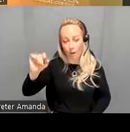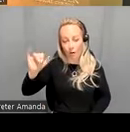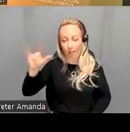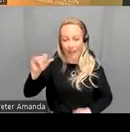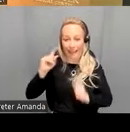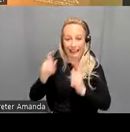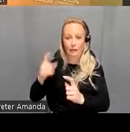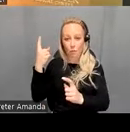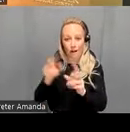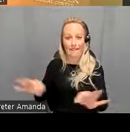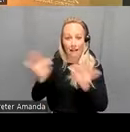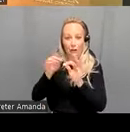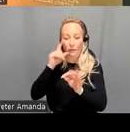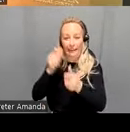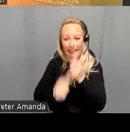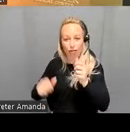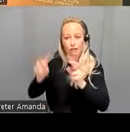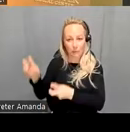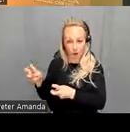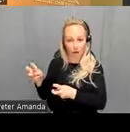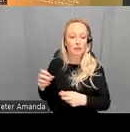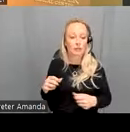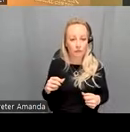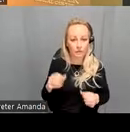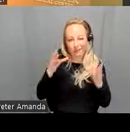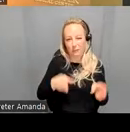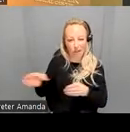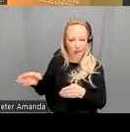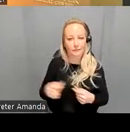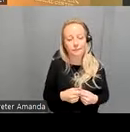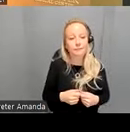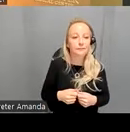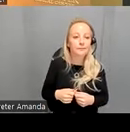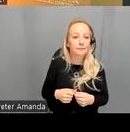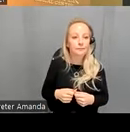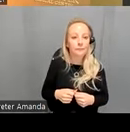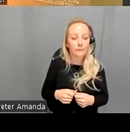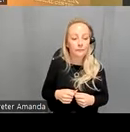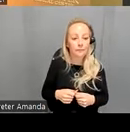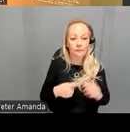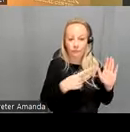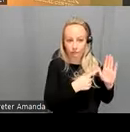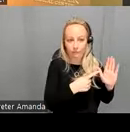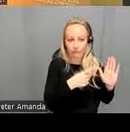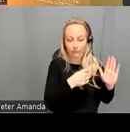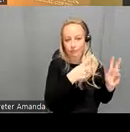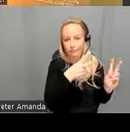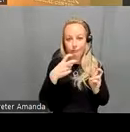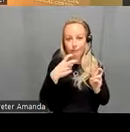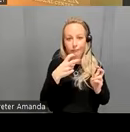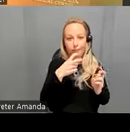subject so here are the effects uh with this is a transposed violin plot with overlapping